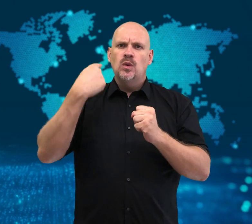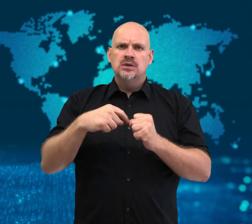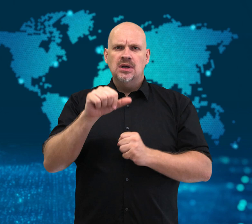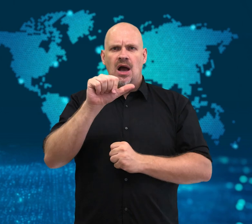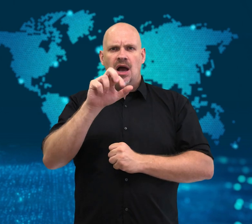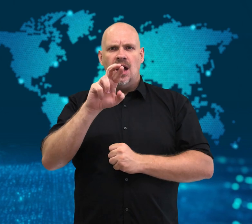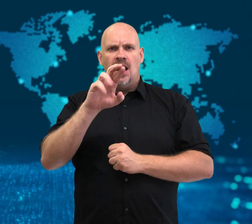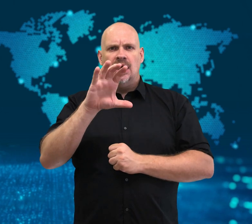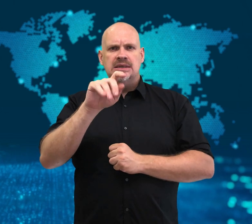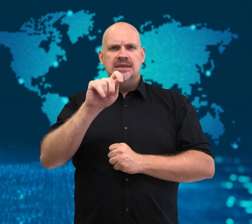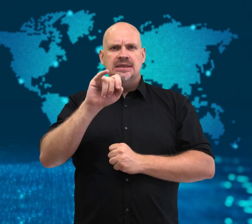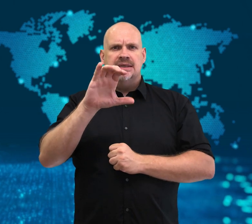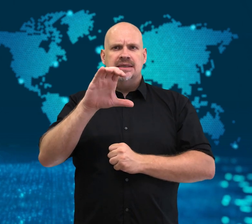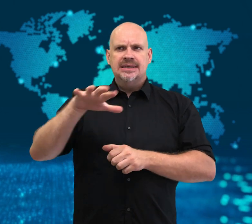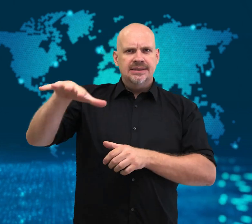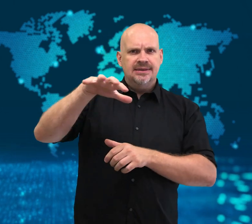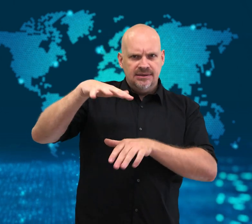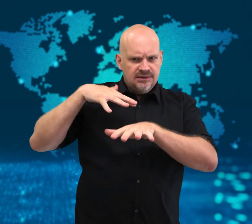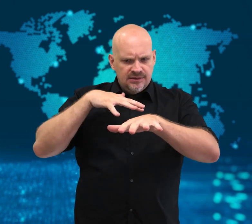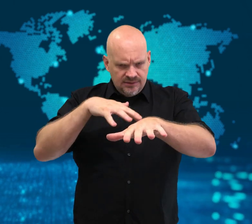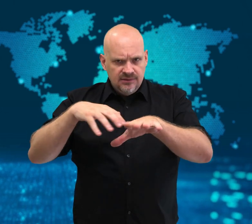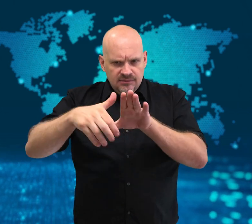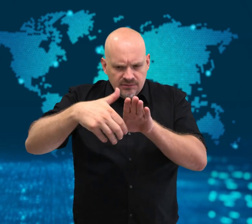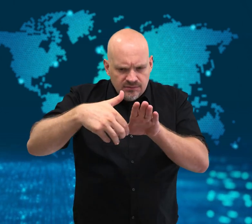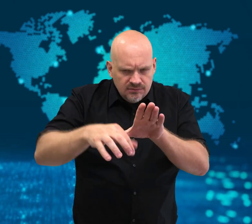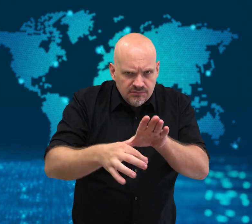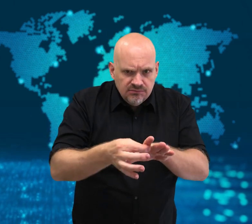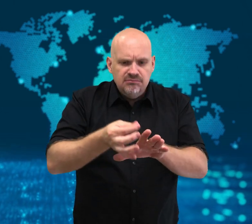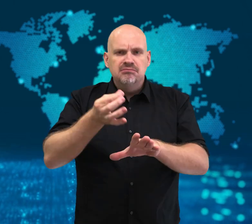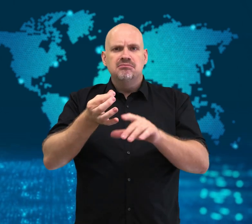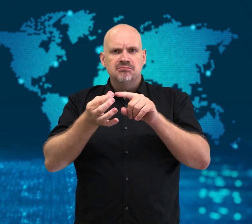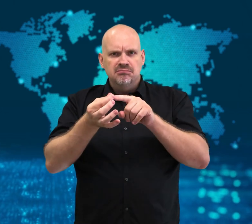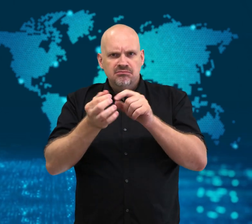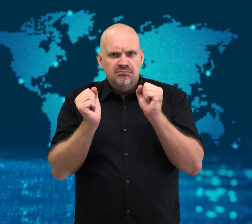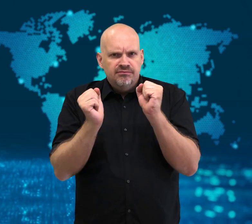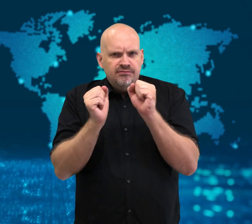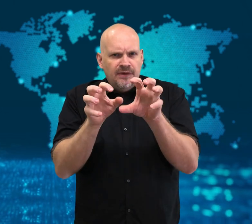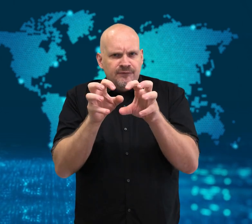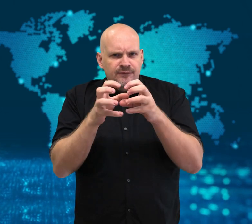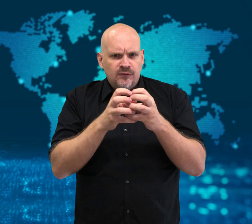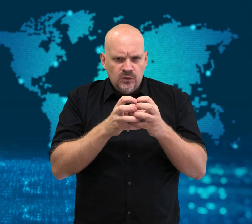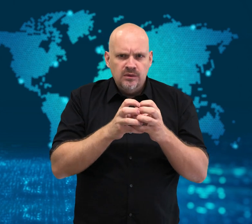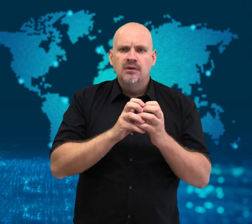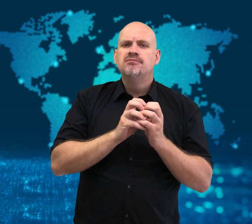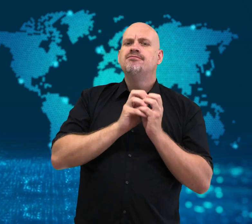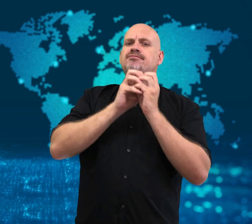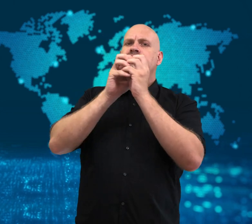Researchers dug up this long-frozen tiny worm-like